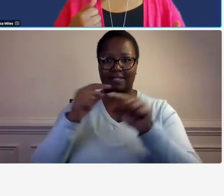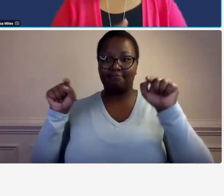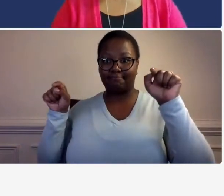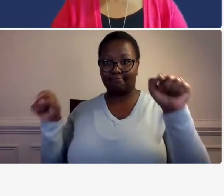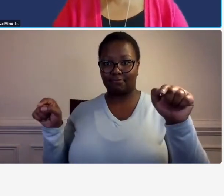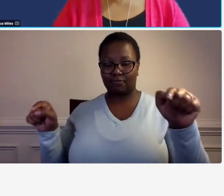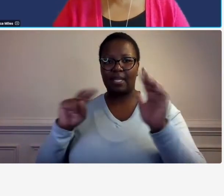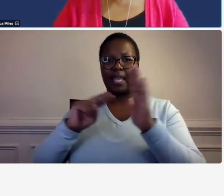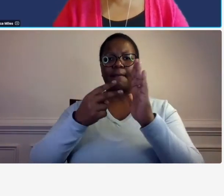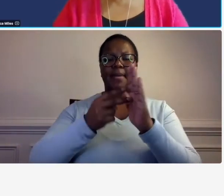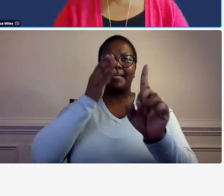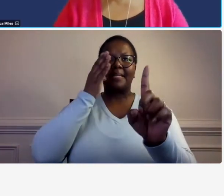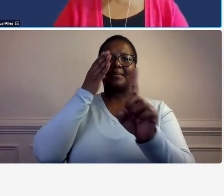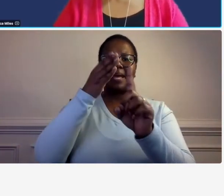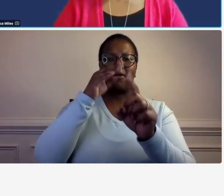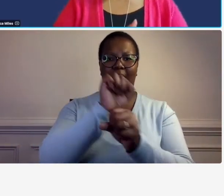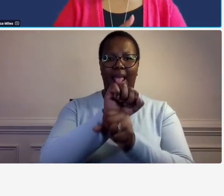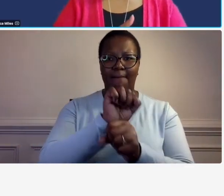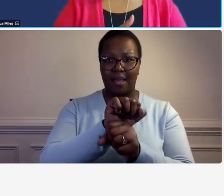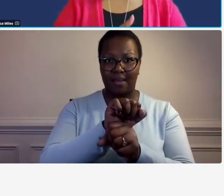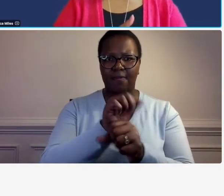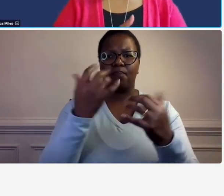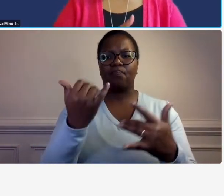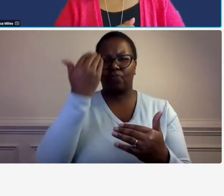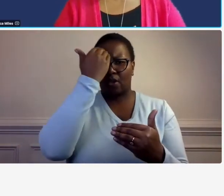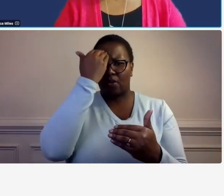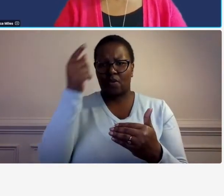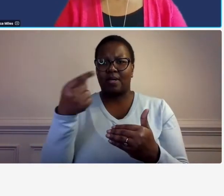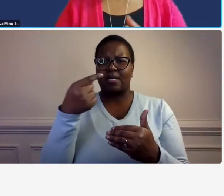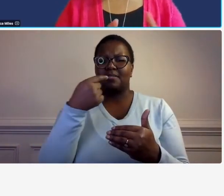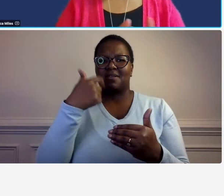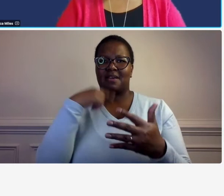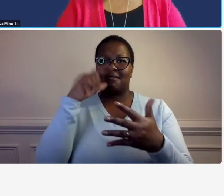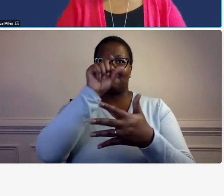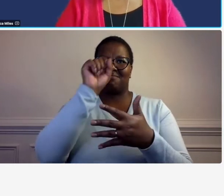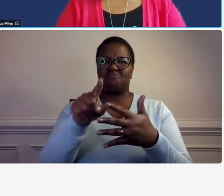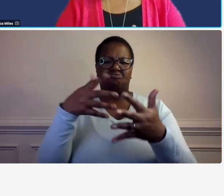something else you need to consider i'll just have an open-ended question so in that scenario where